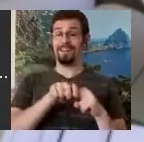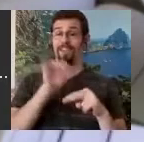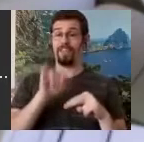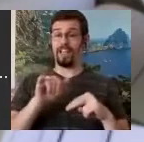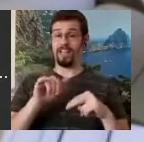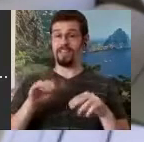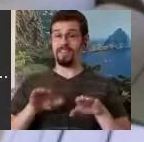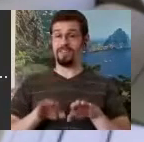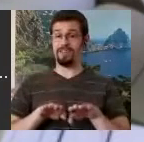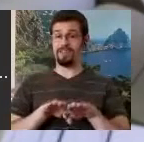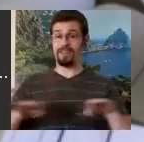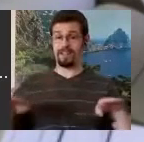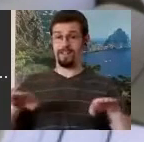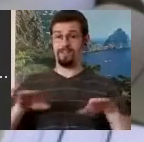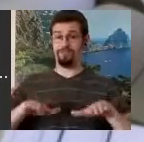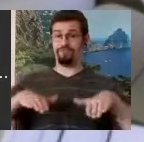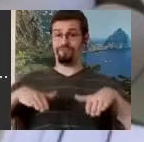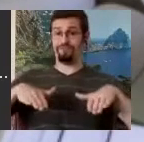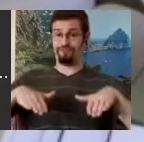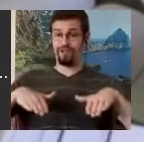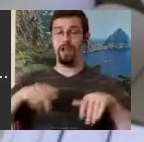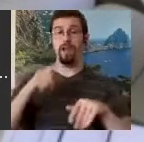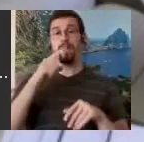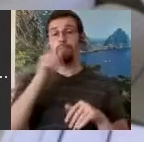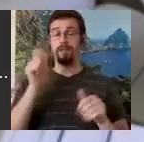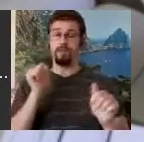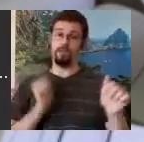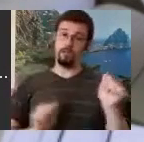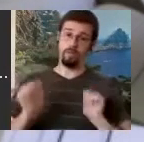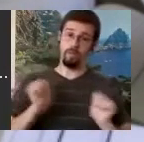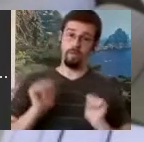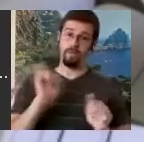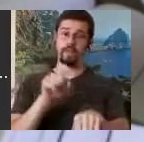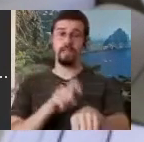was nobody performing at the time and all the dancers had no other place to